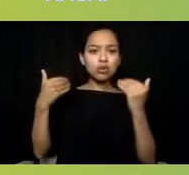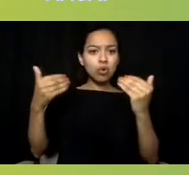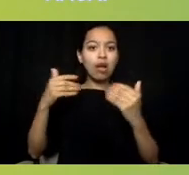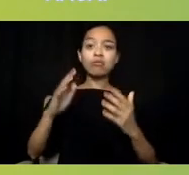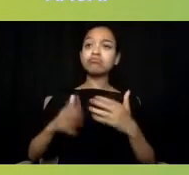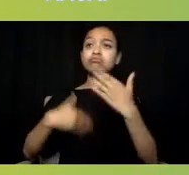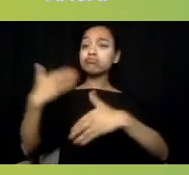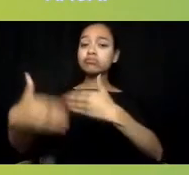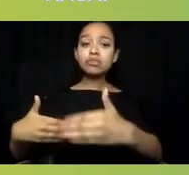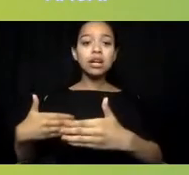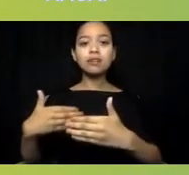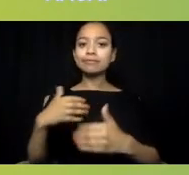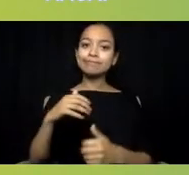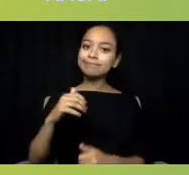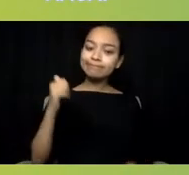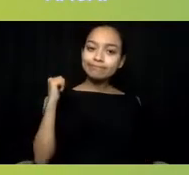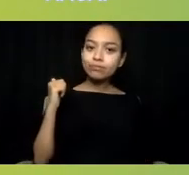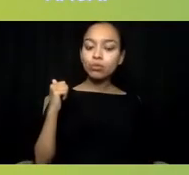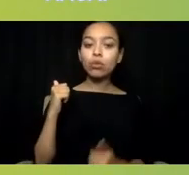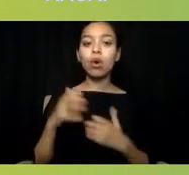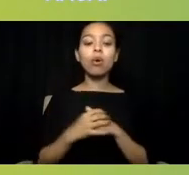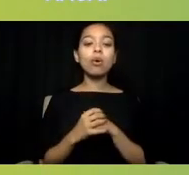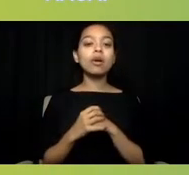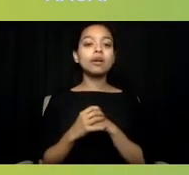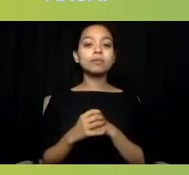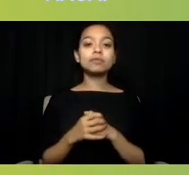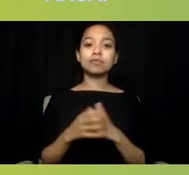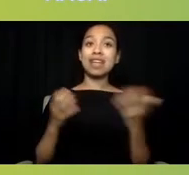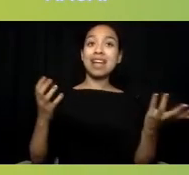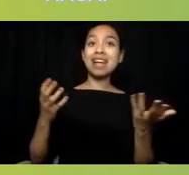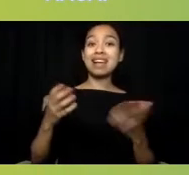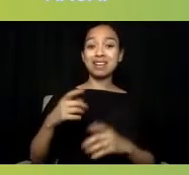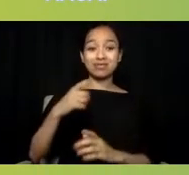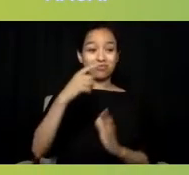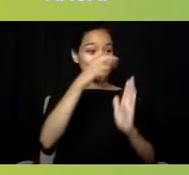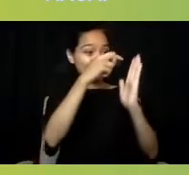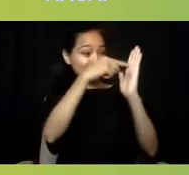which says that we can no longer treat mental health separate and unequally